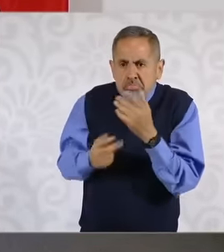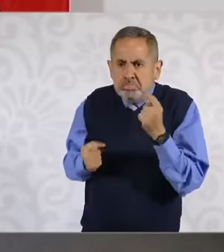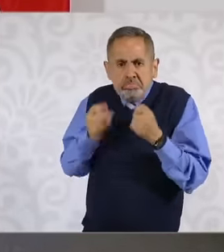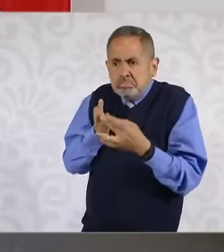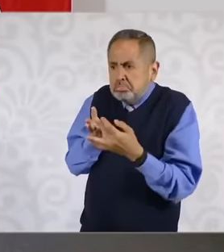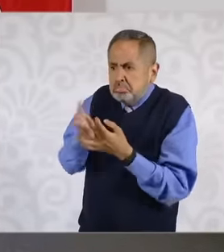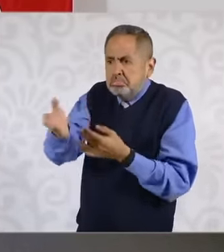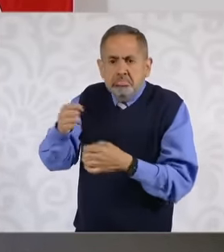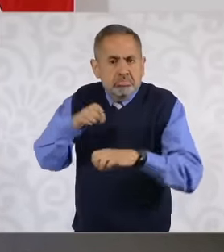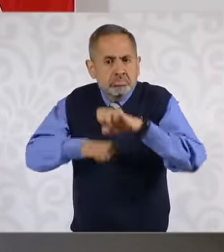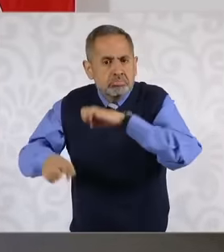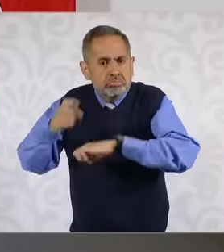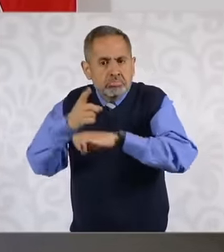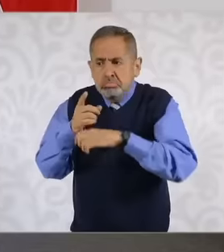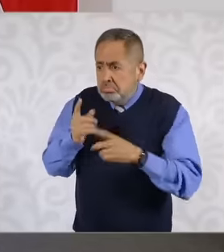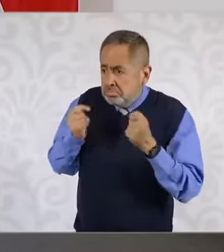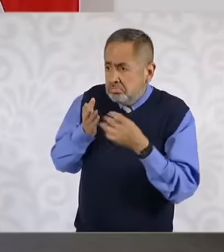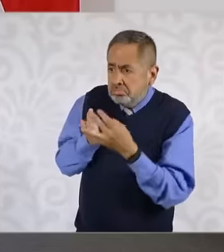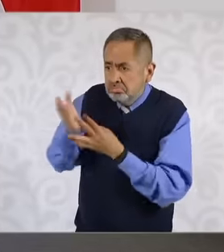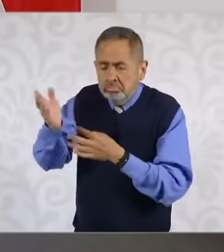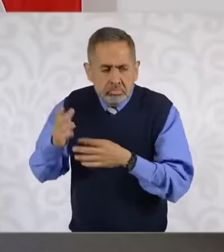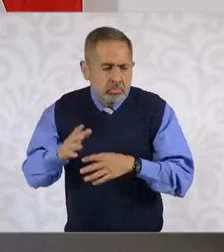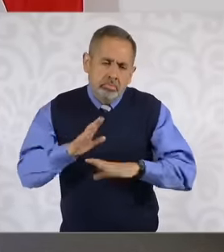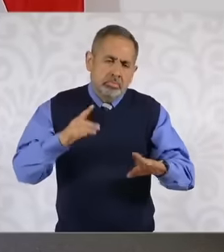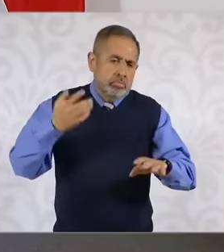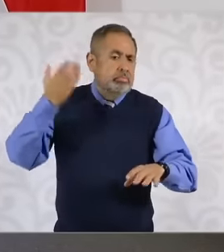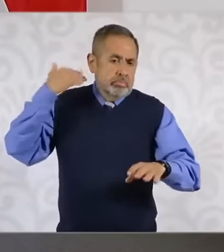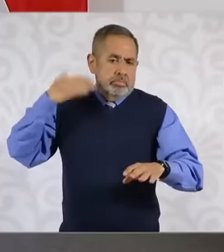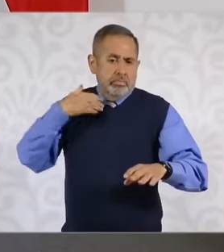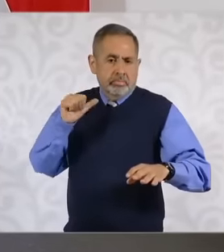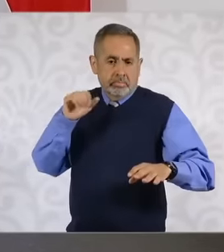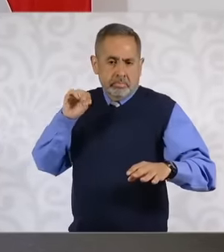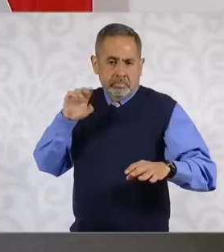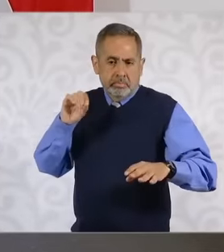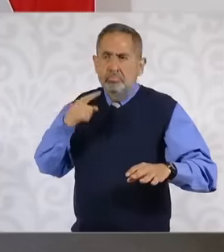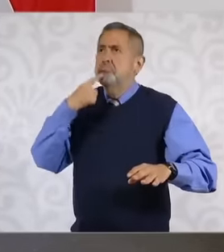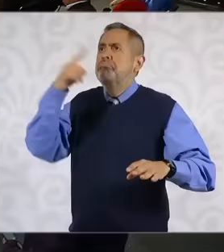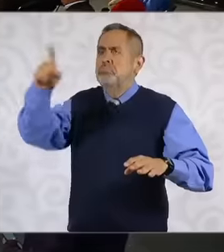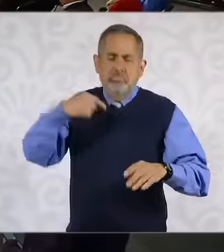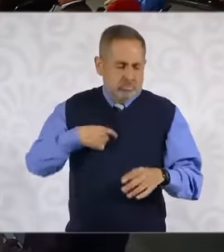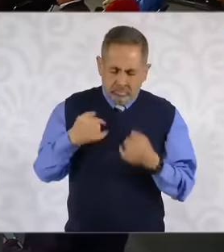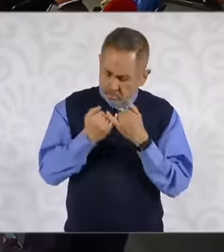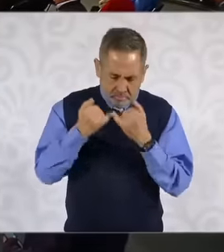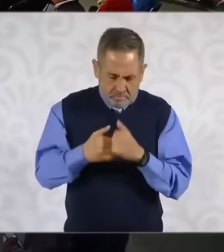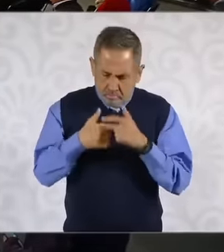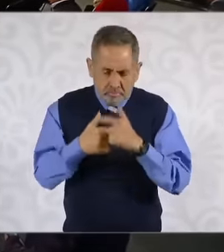the case of the Mexican embassy in Ecuador, there will be some preference now that